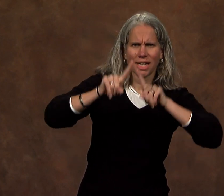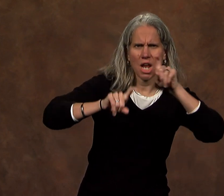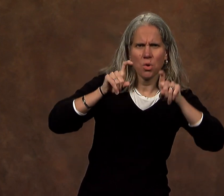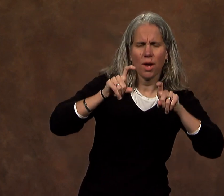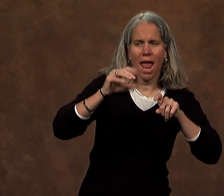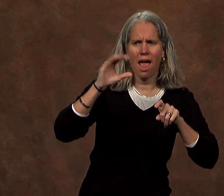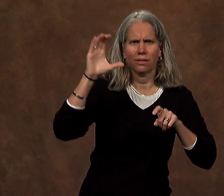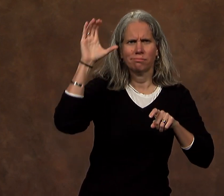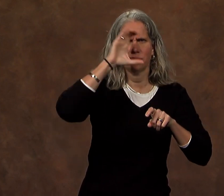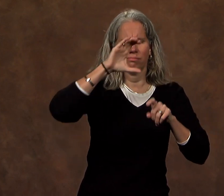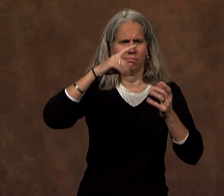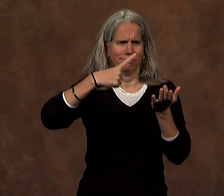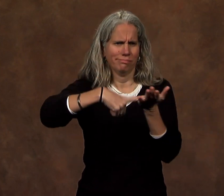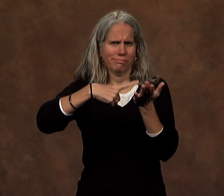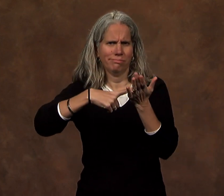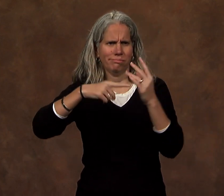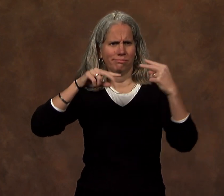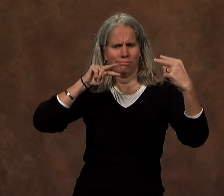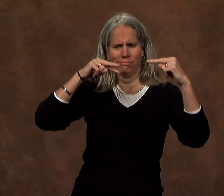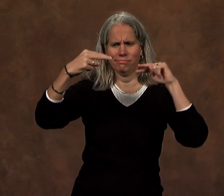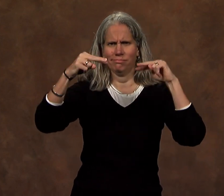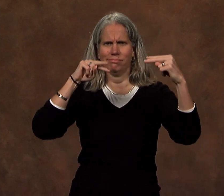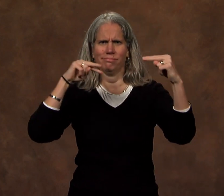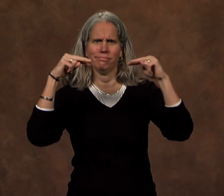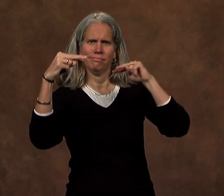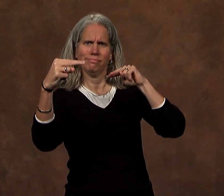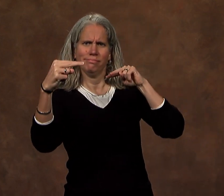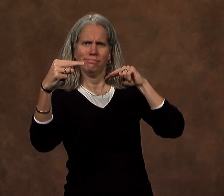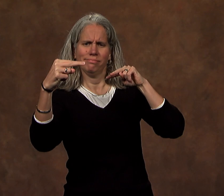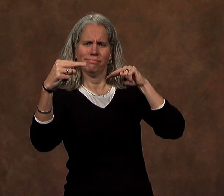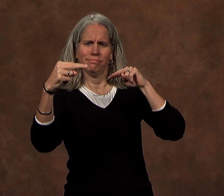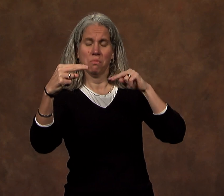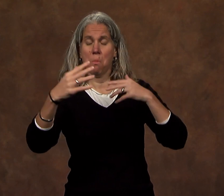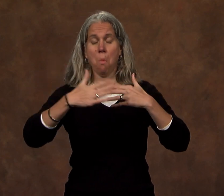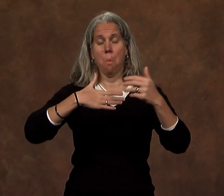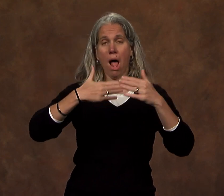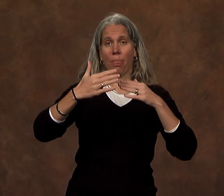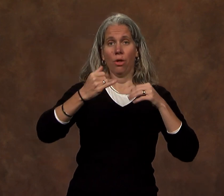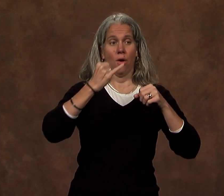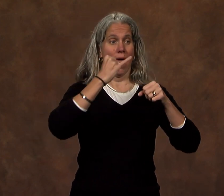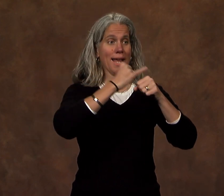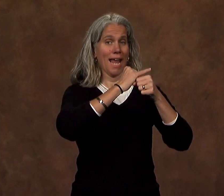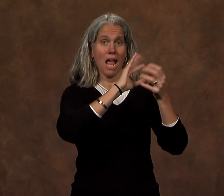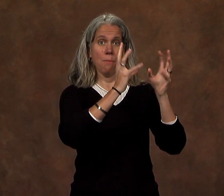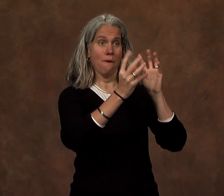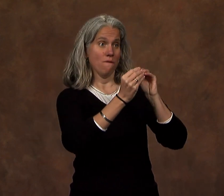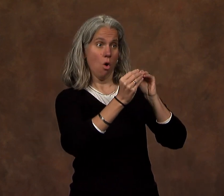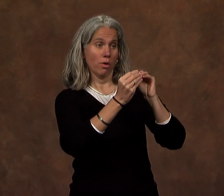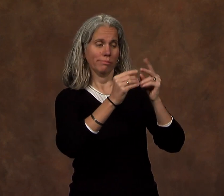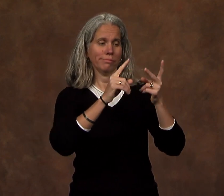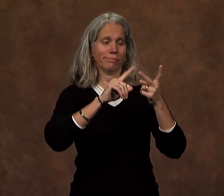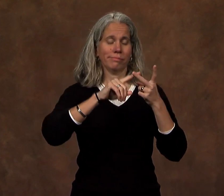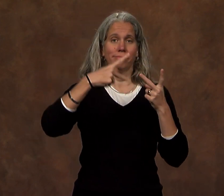and exploration of different perspectives - whether they happen at the campus forums,